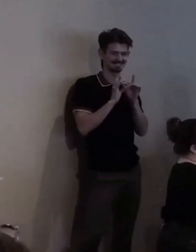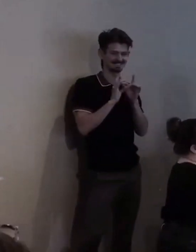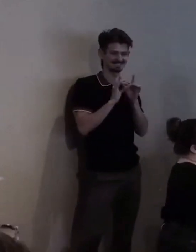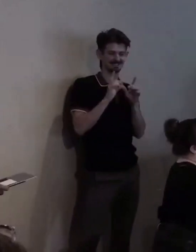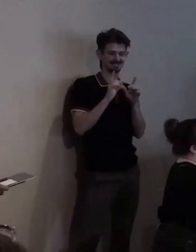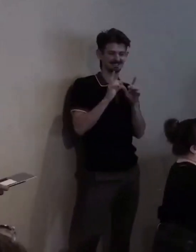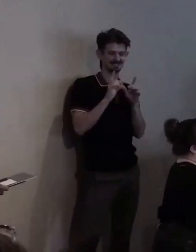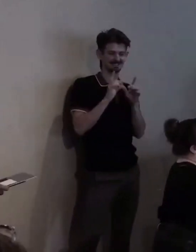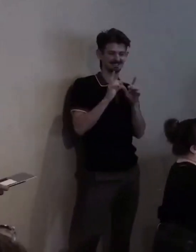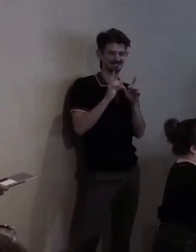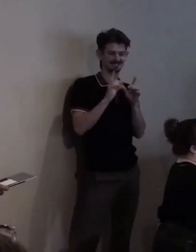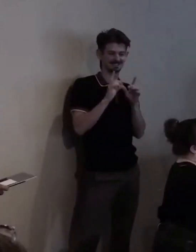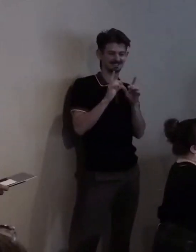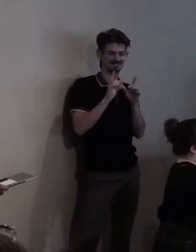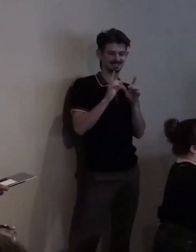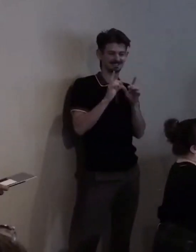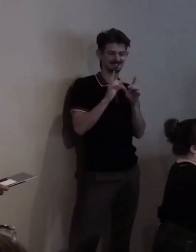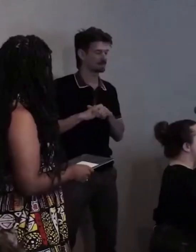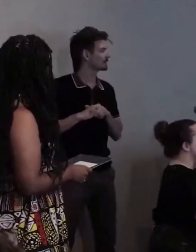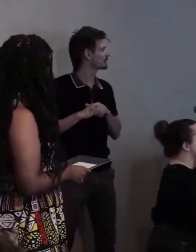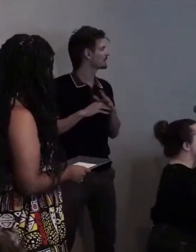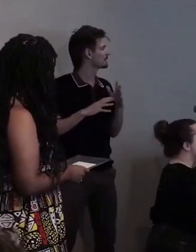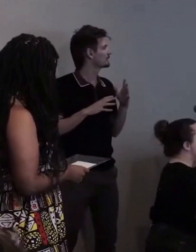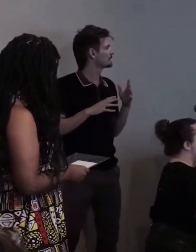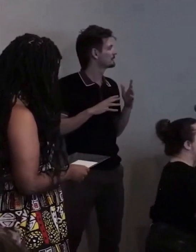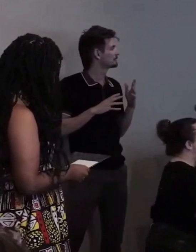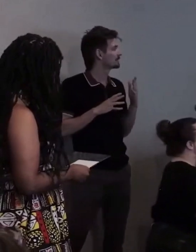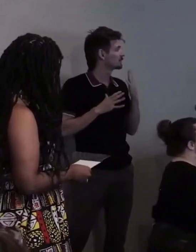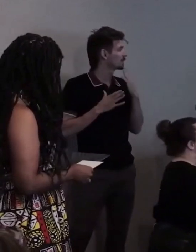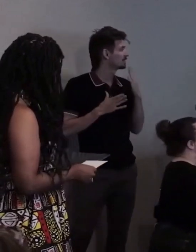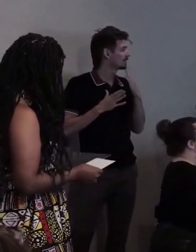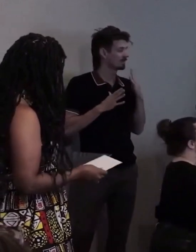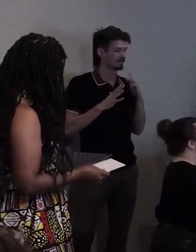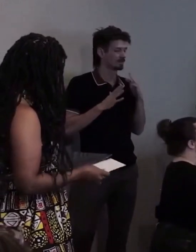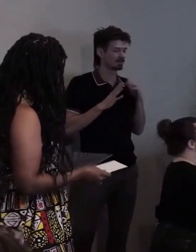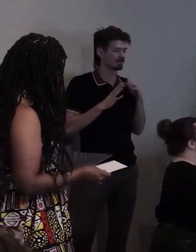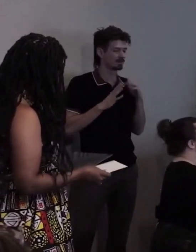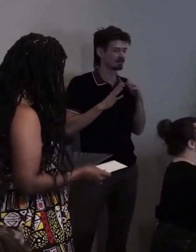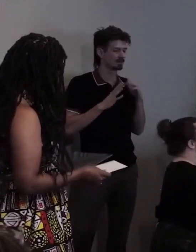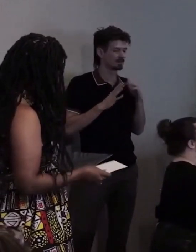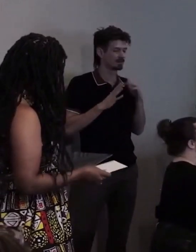She was nice enough to... Uhm... Help... Help us with this event